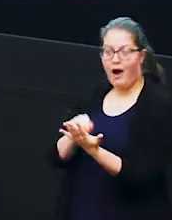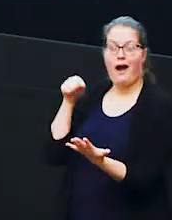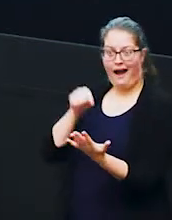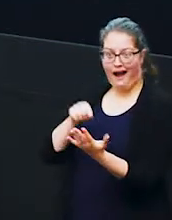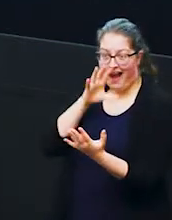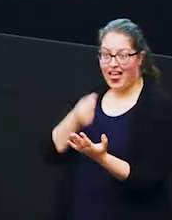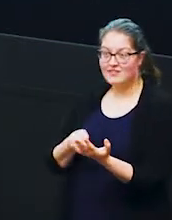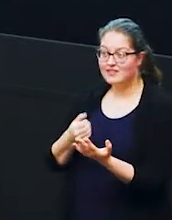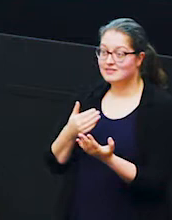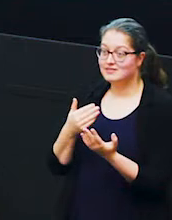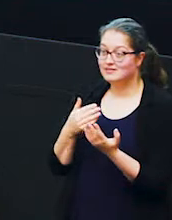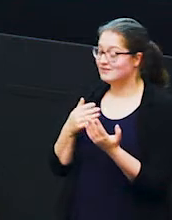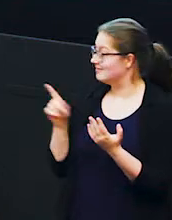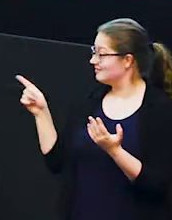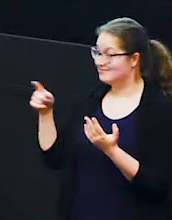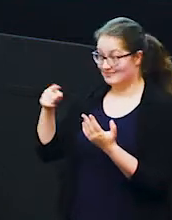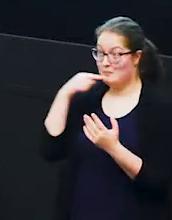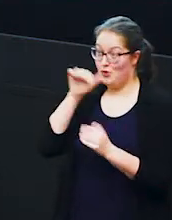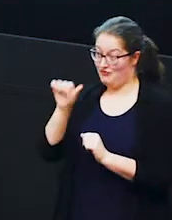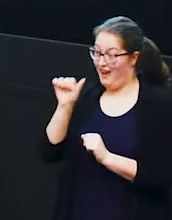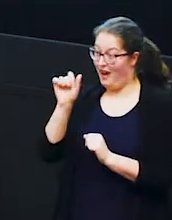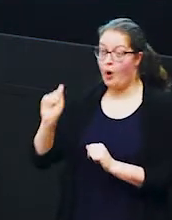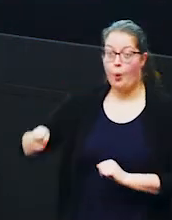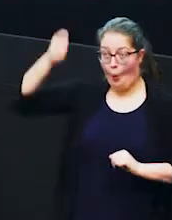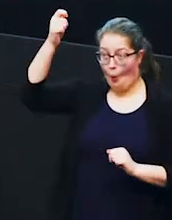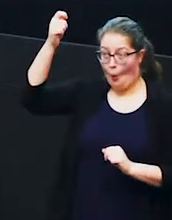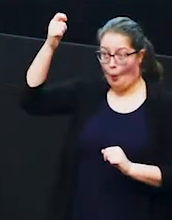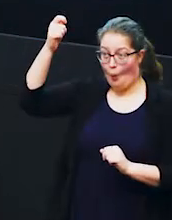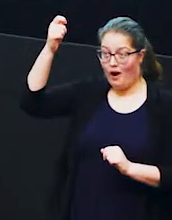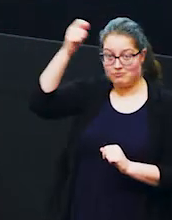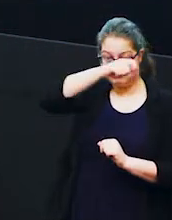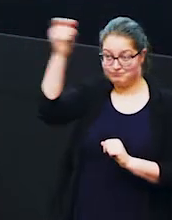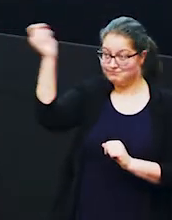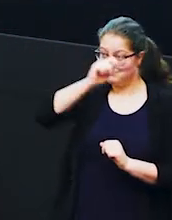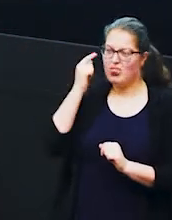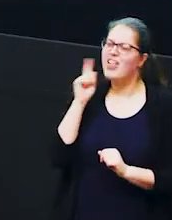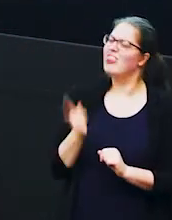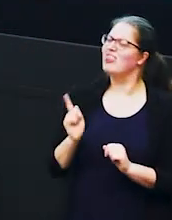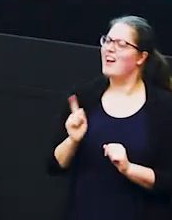it is do exactly what this little boy's doing hold up the card you think it is so